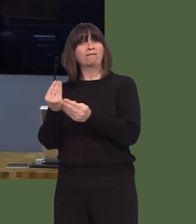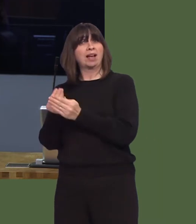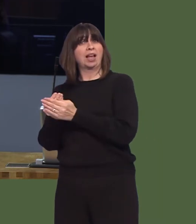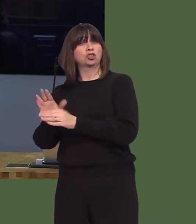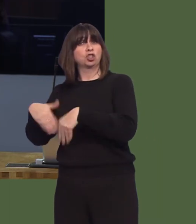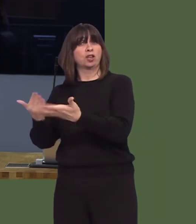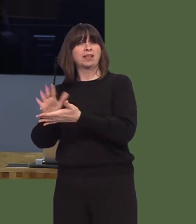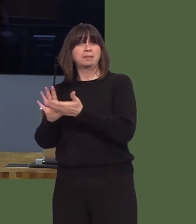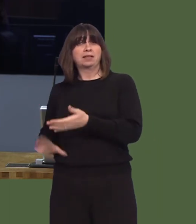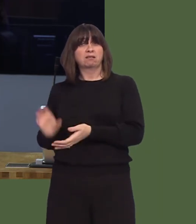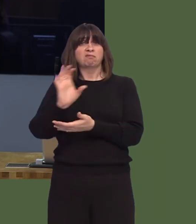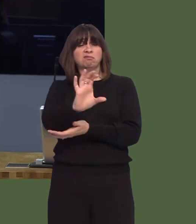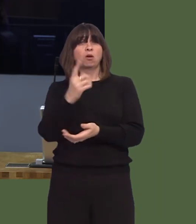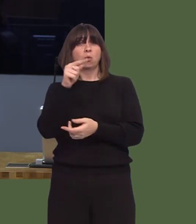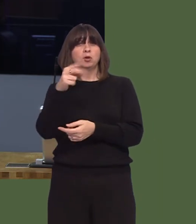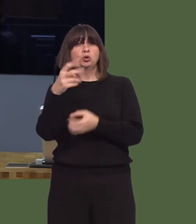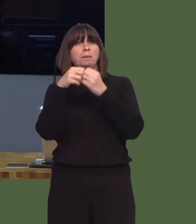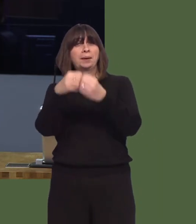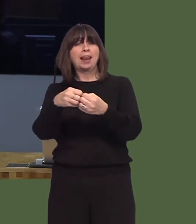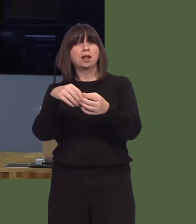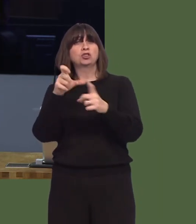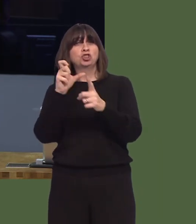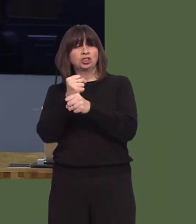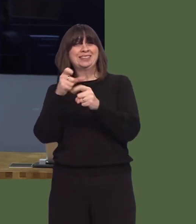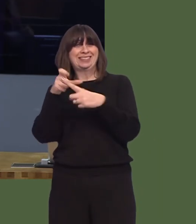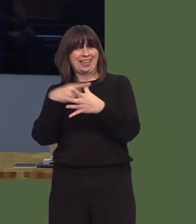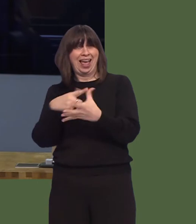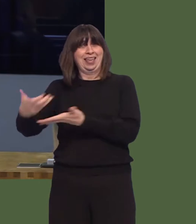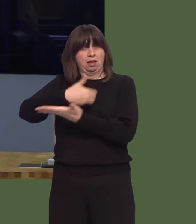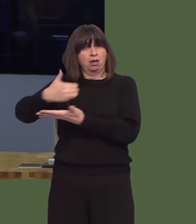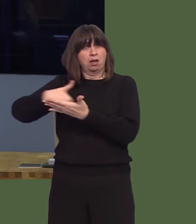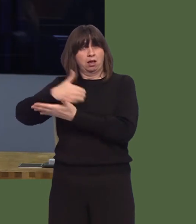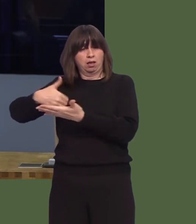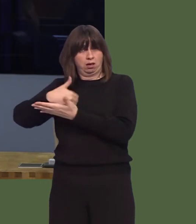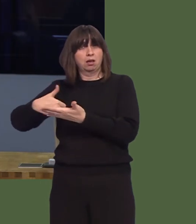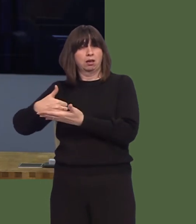they contribute £1.2 billion a year in gross value added and, indeed, in Wales as a whole it's £3 billion.